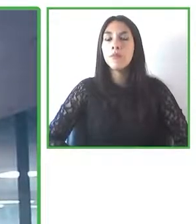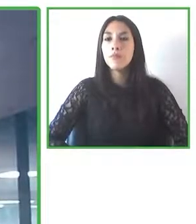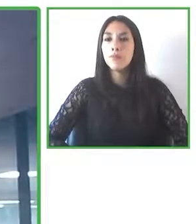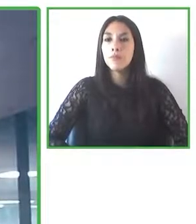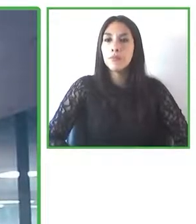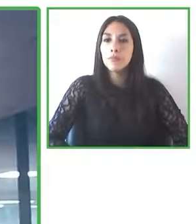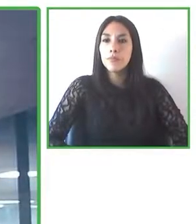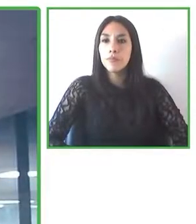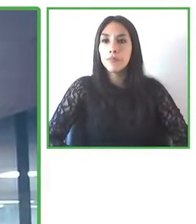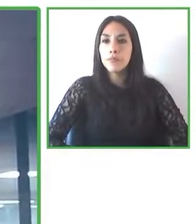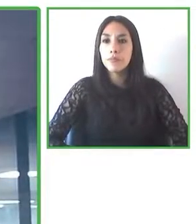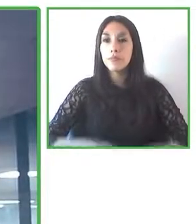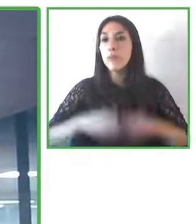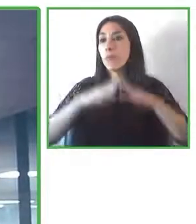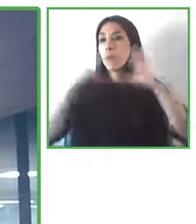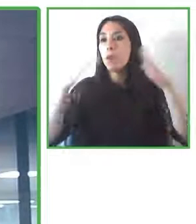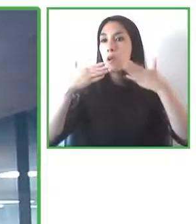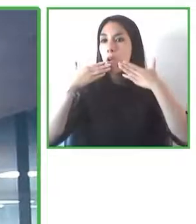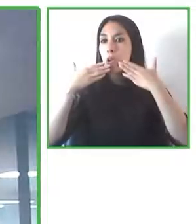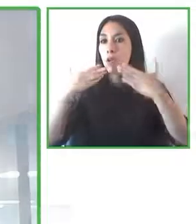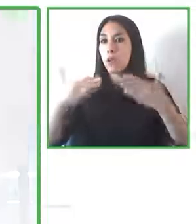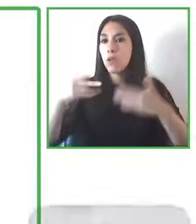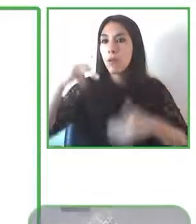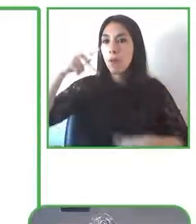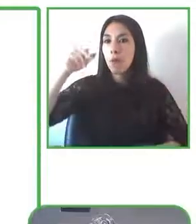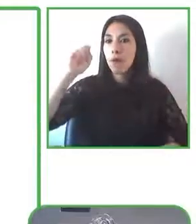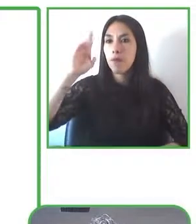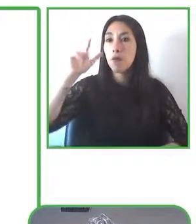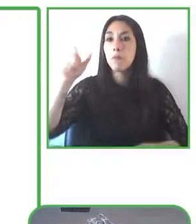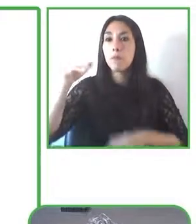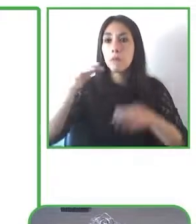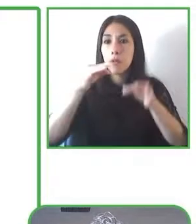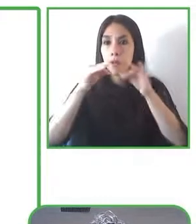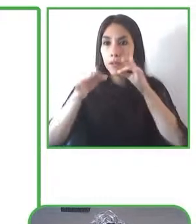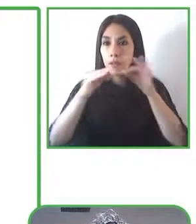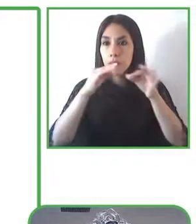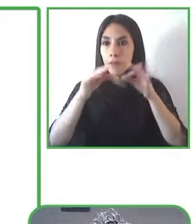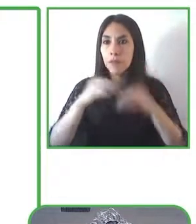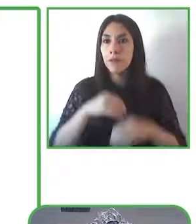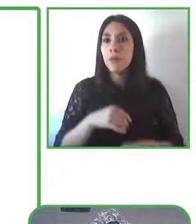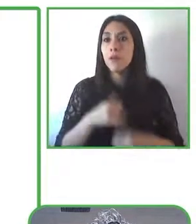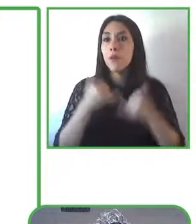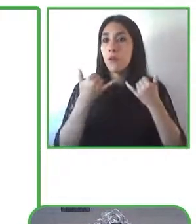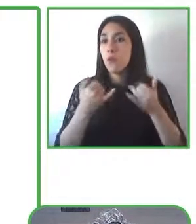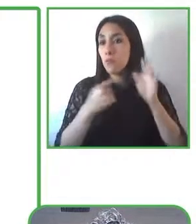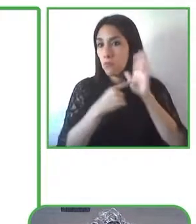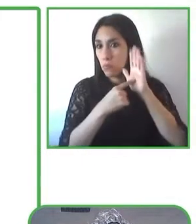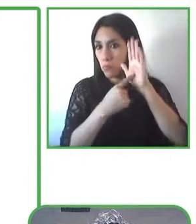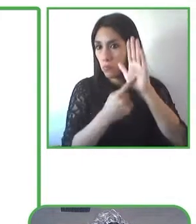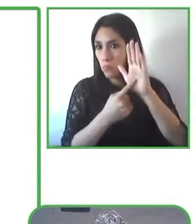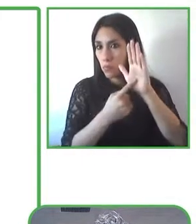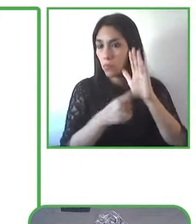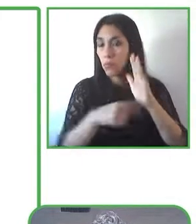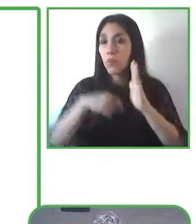Thank you, Pablo, for the introduction I’m going to present the project prepared to